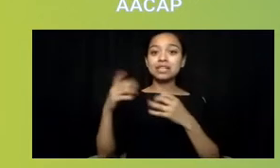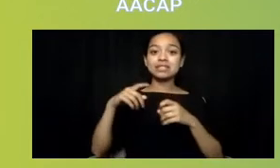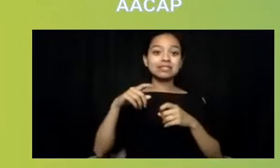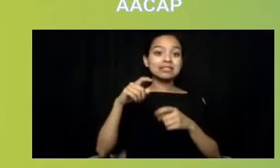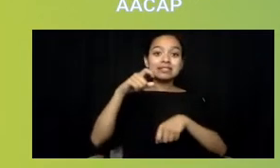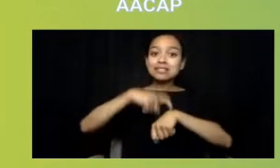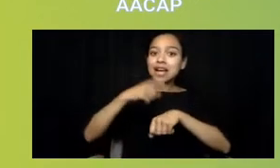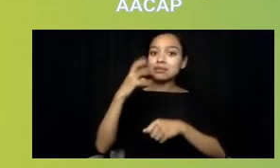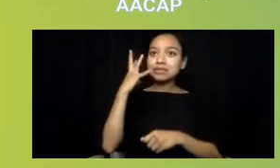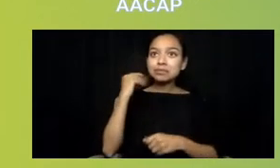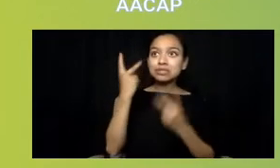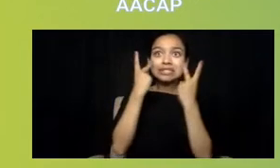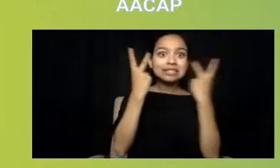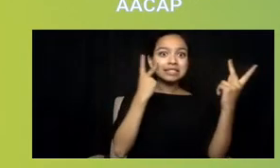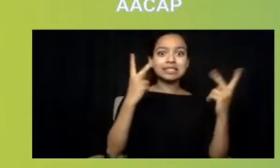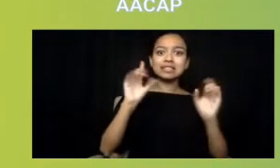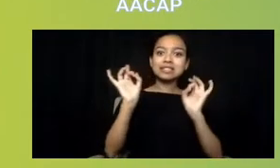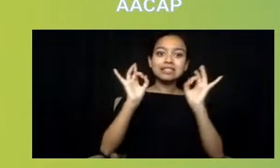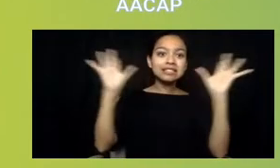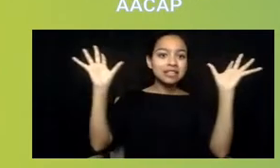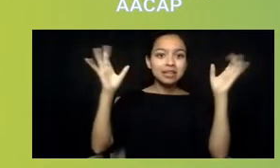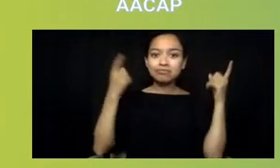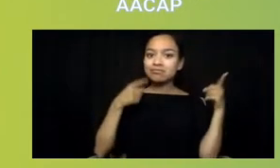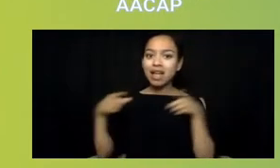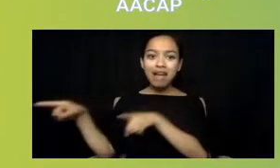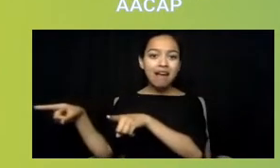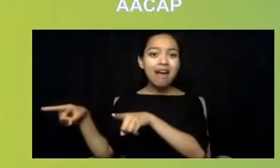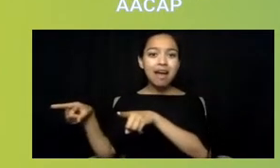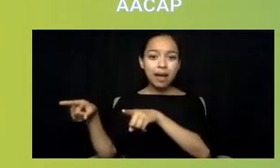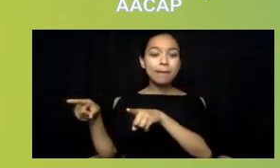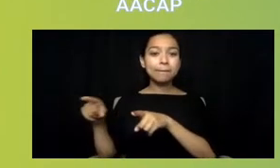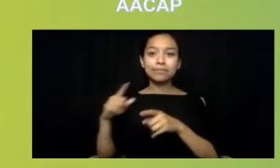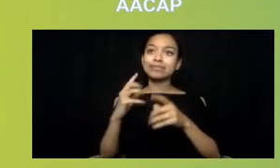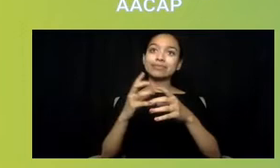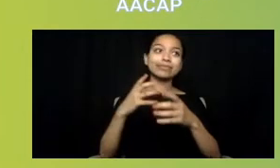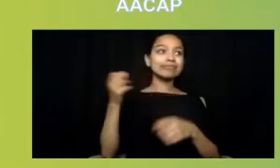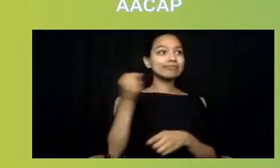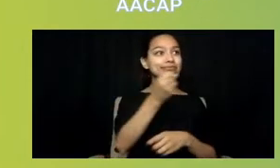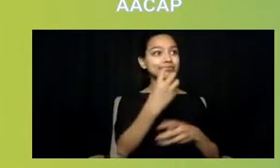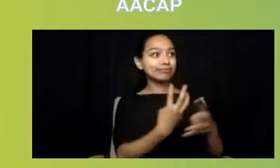of a kind of carceral kind of law enforcement response